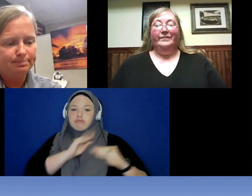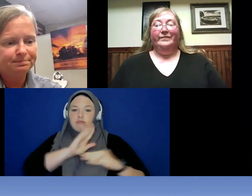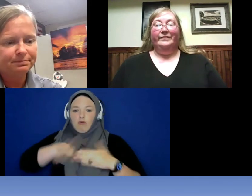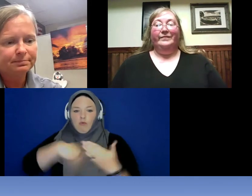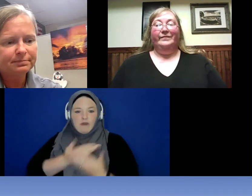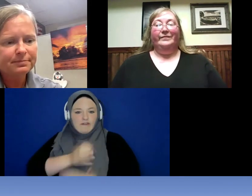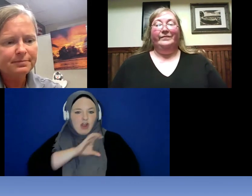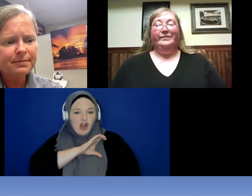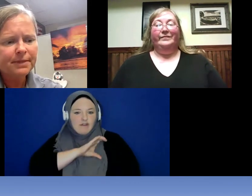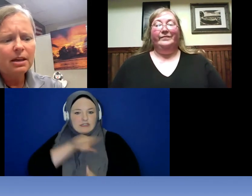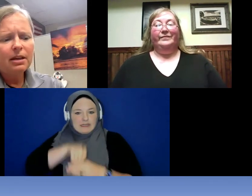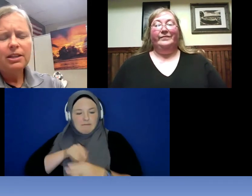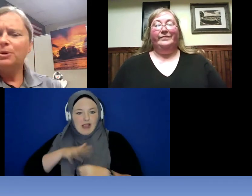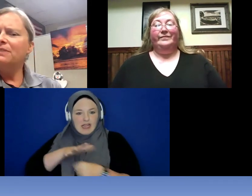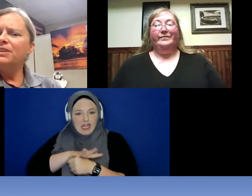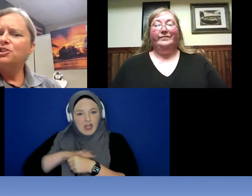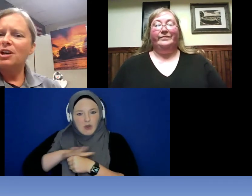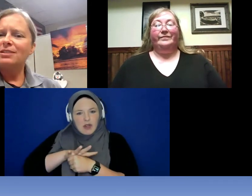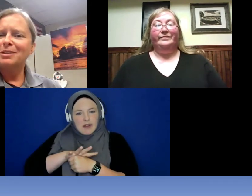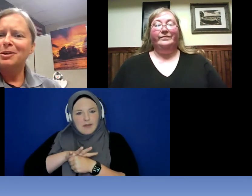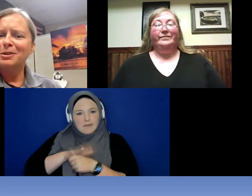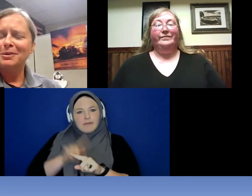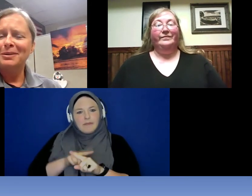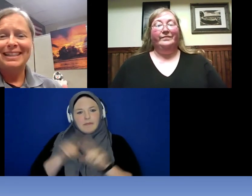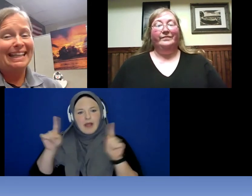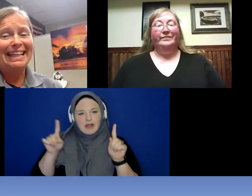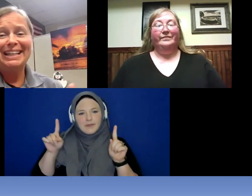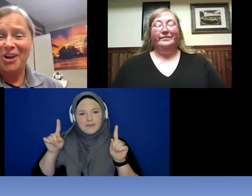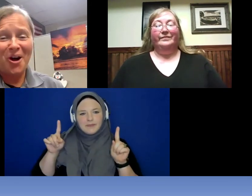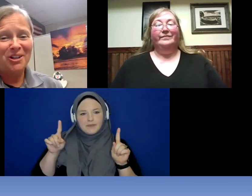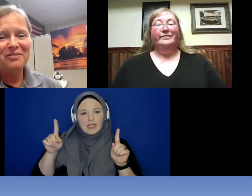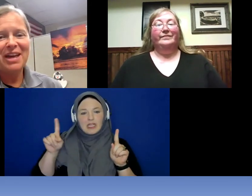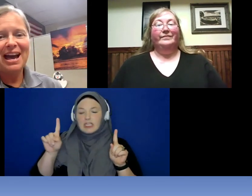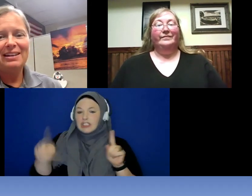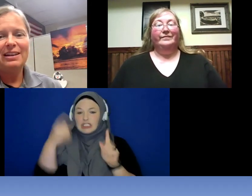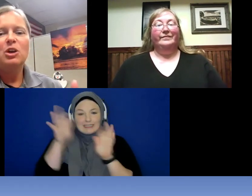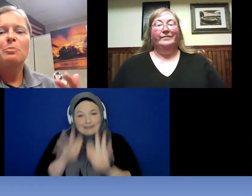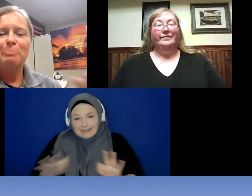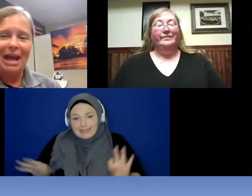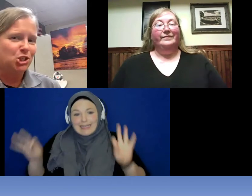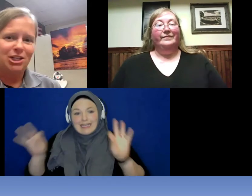you know even just the key to all of that patience